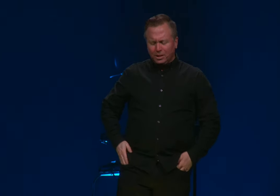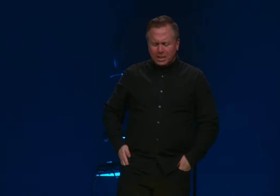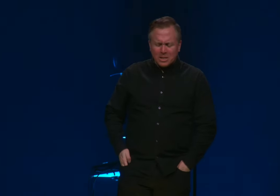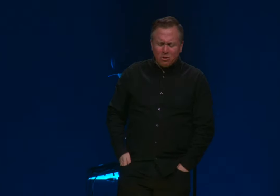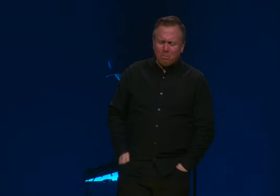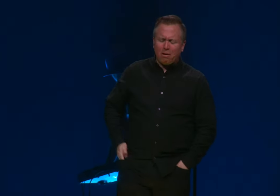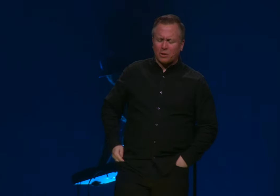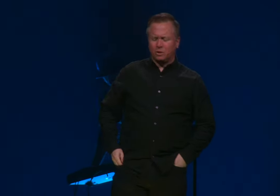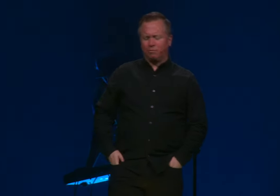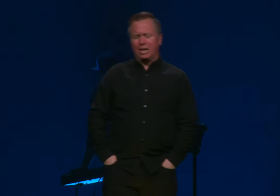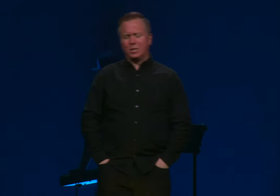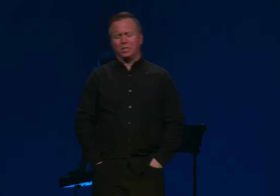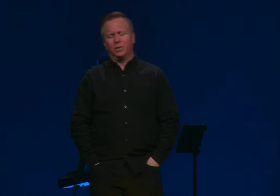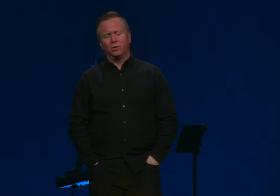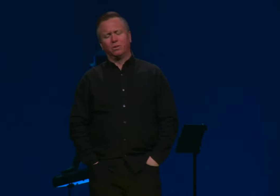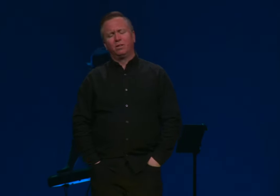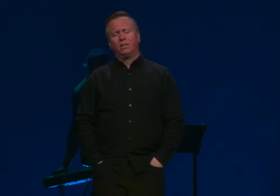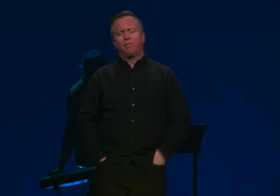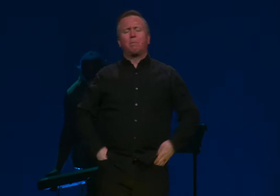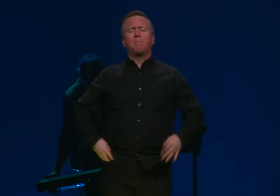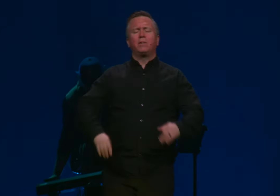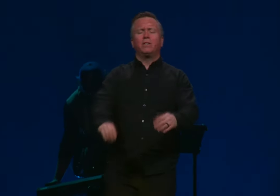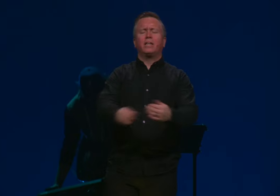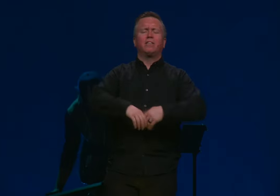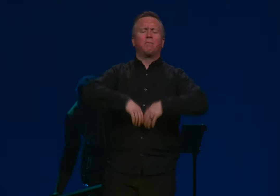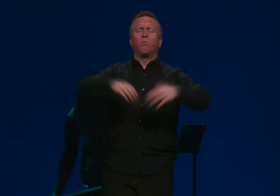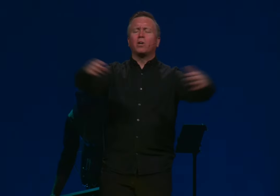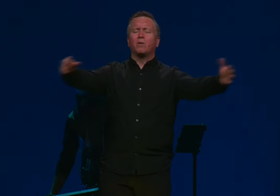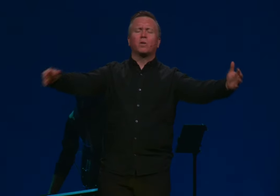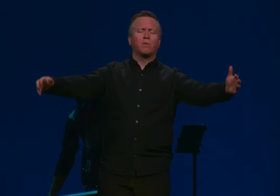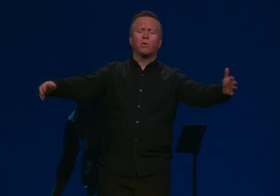lead us into a posture of rest. You for people here today that's been working, working,